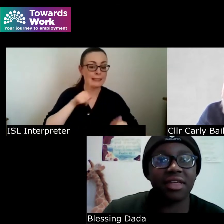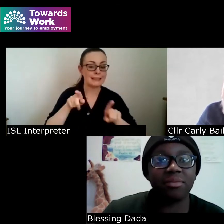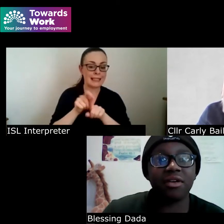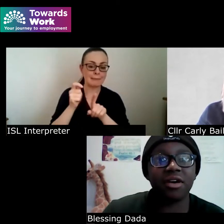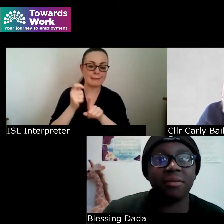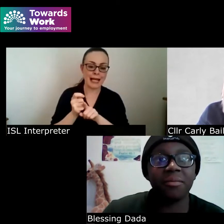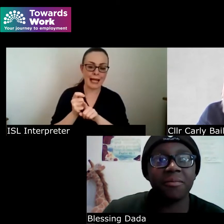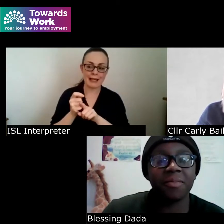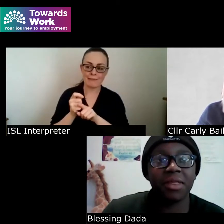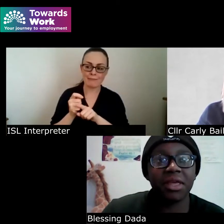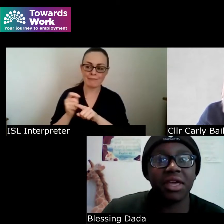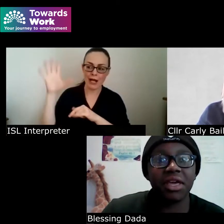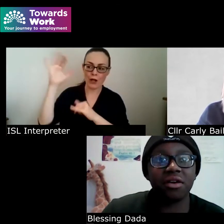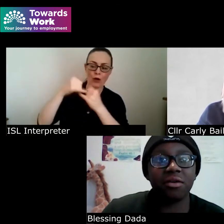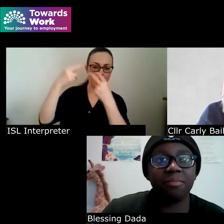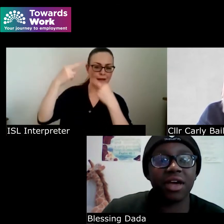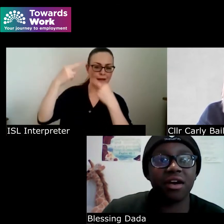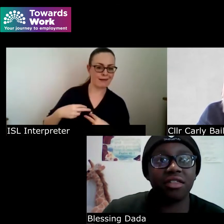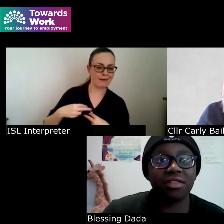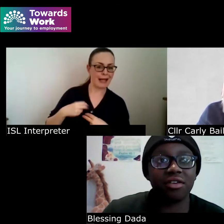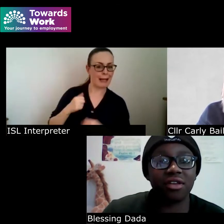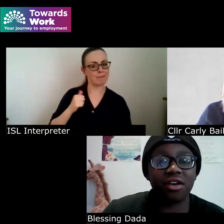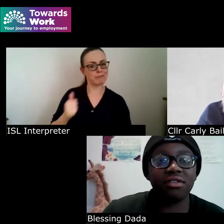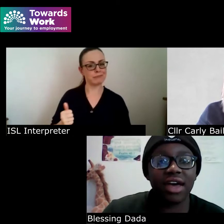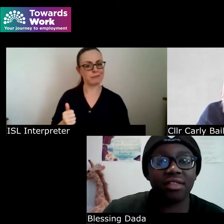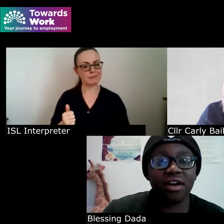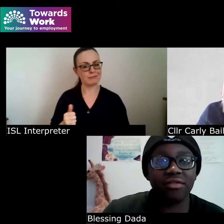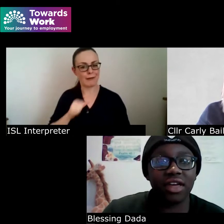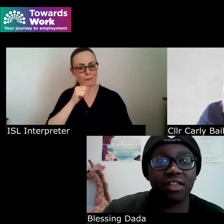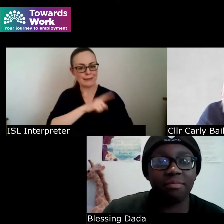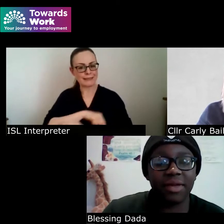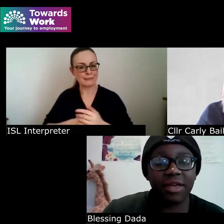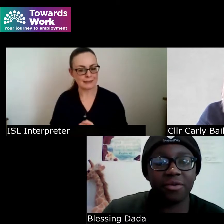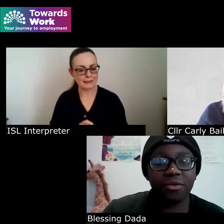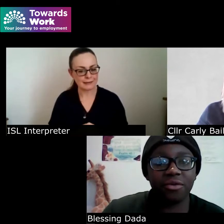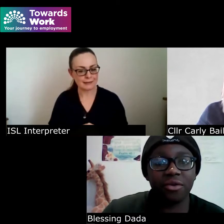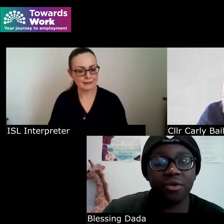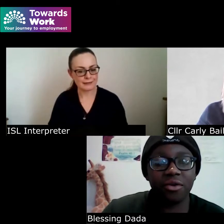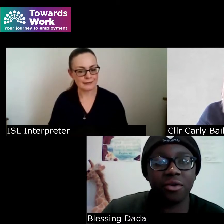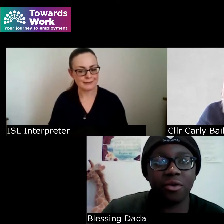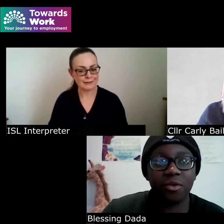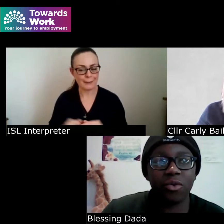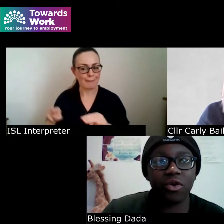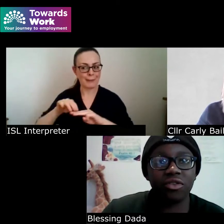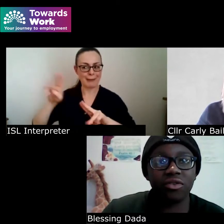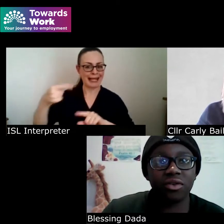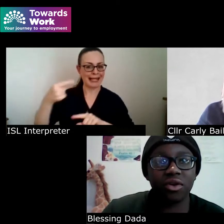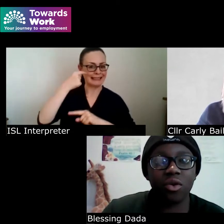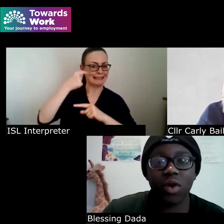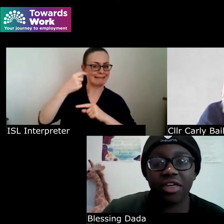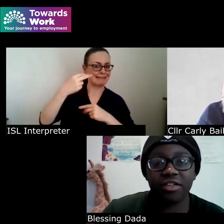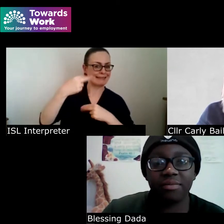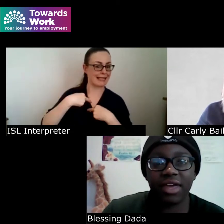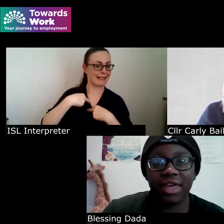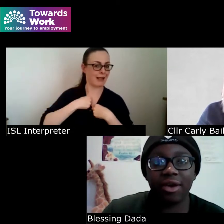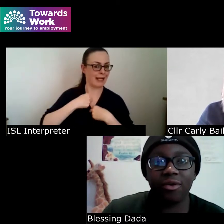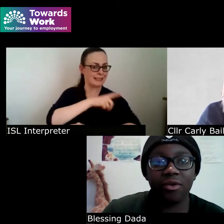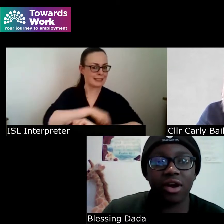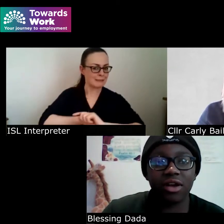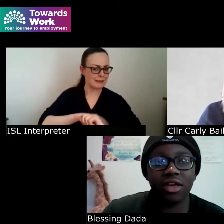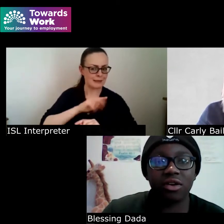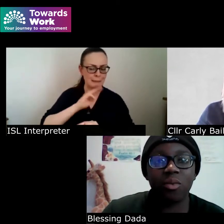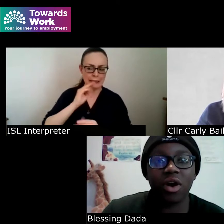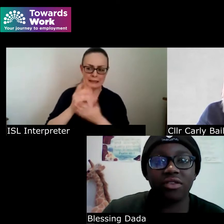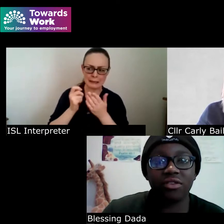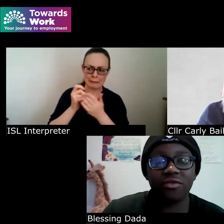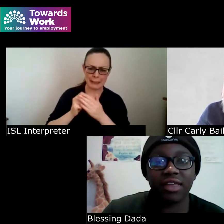same time you know because they're not as obvious people would question me or you know wants to find